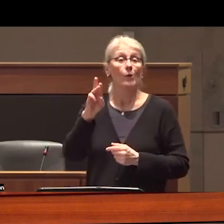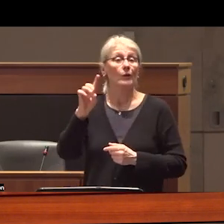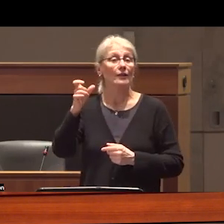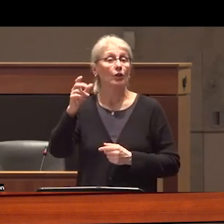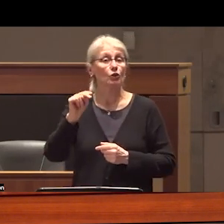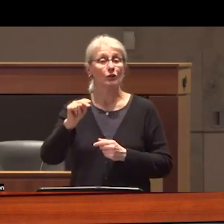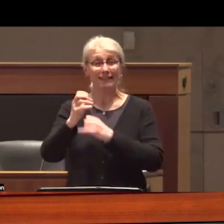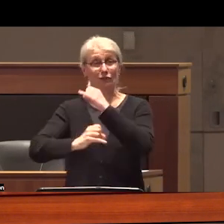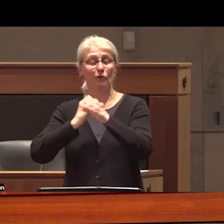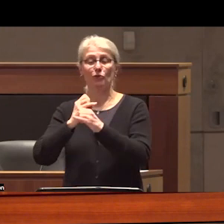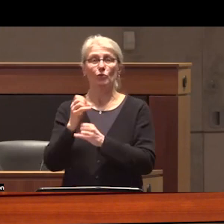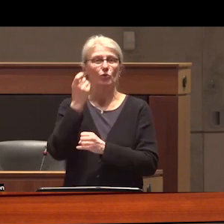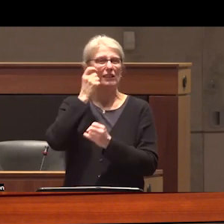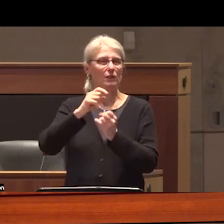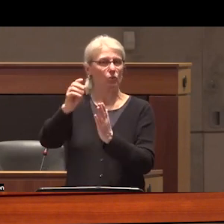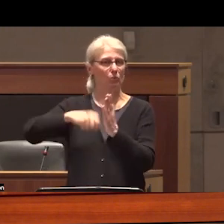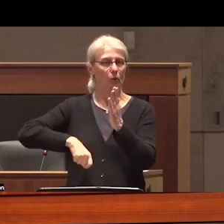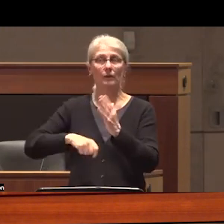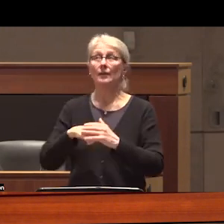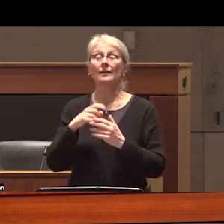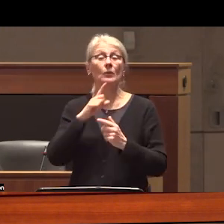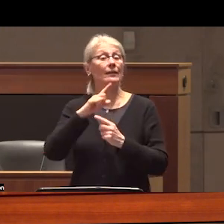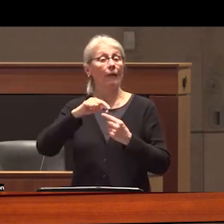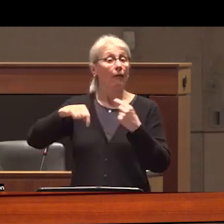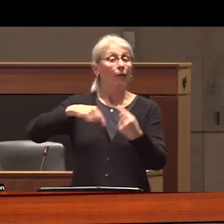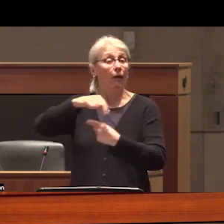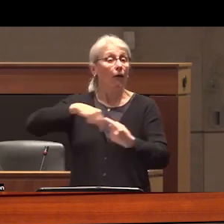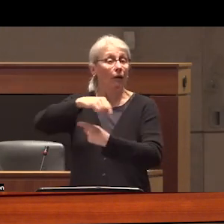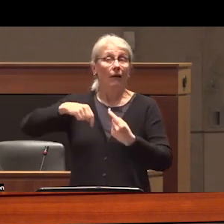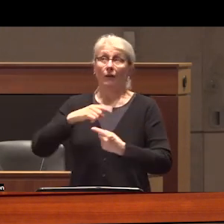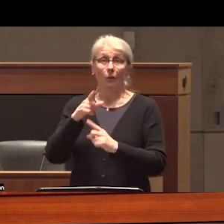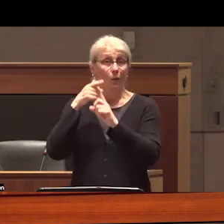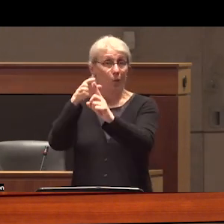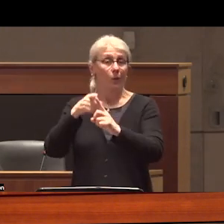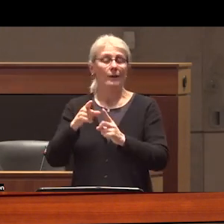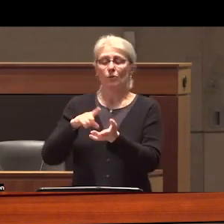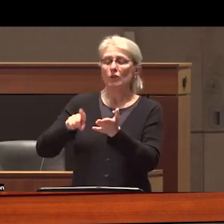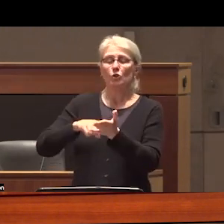report the endgame of the circular strategy is then to present research projects as solutions